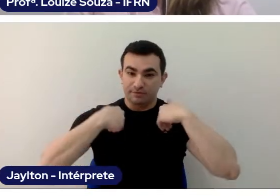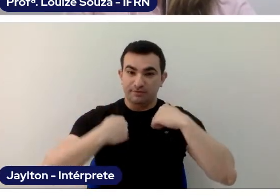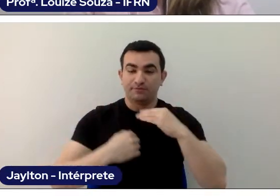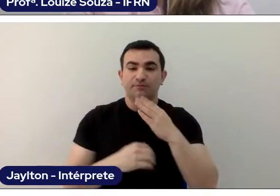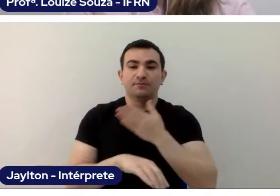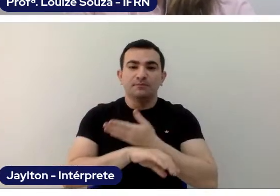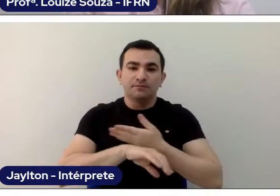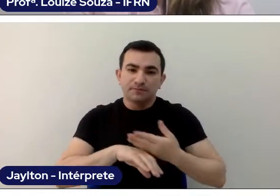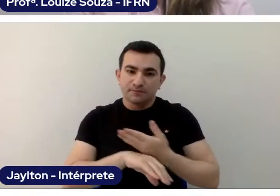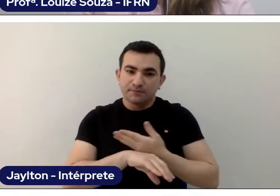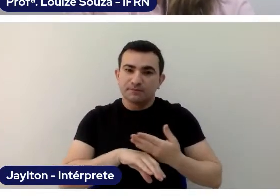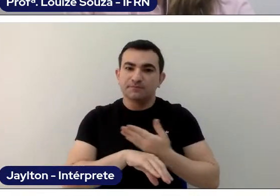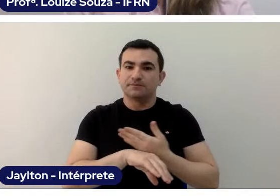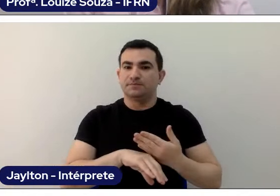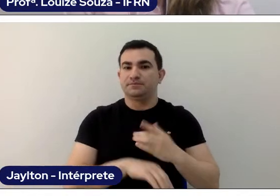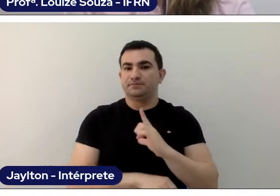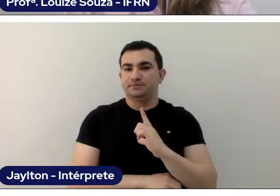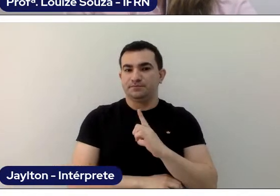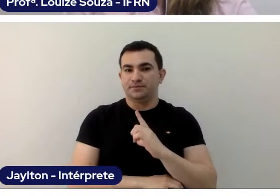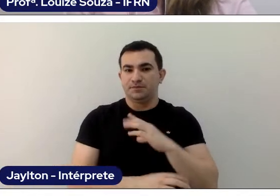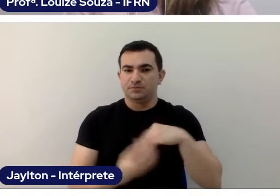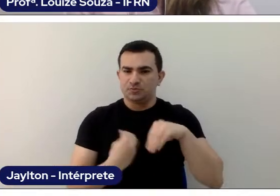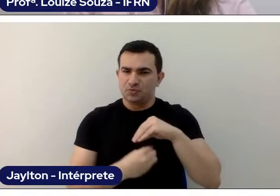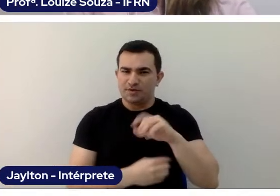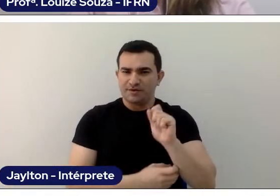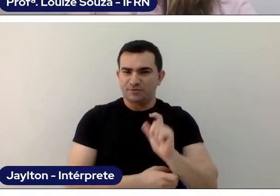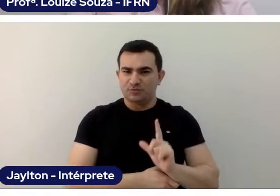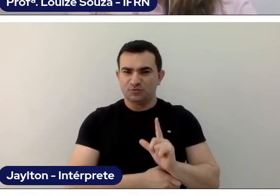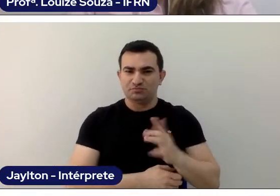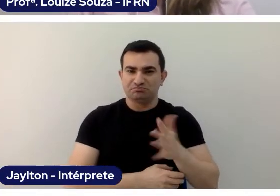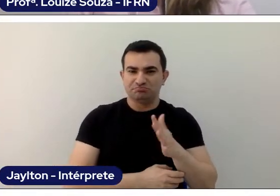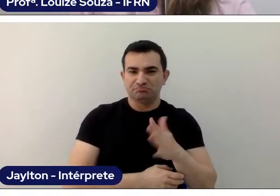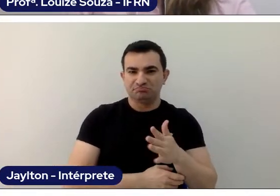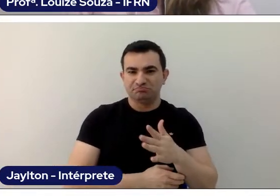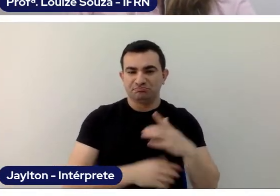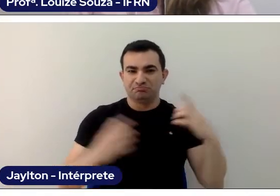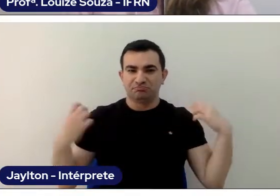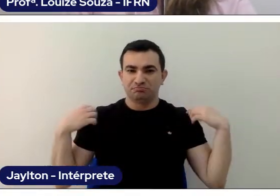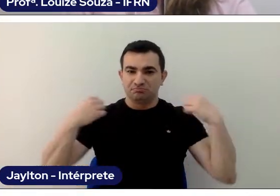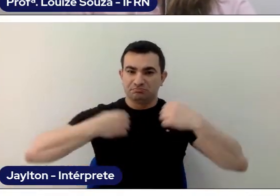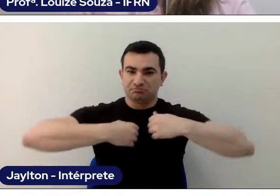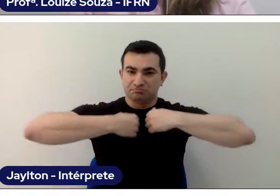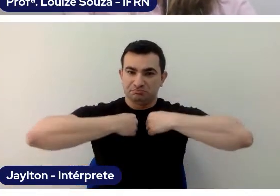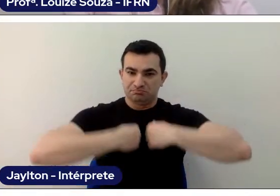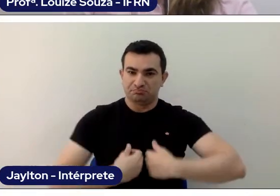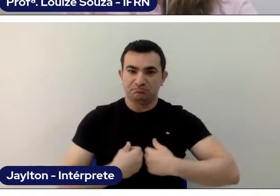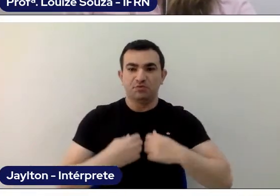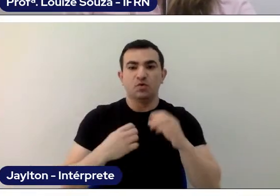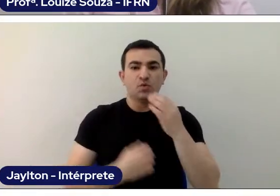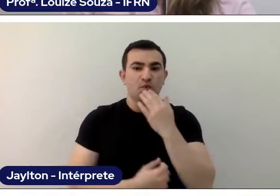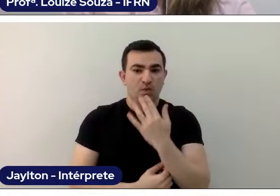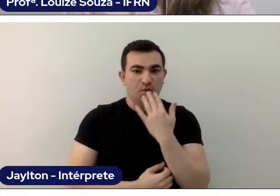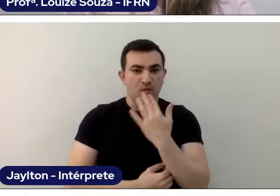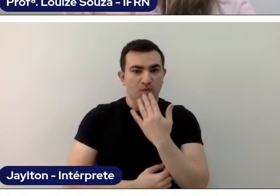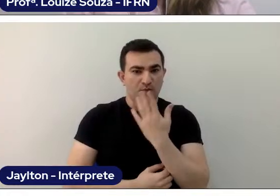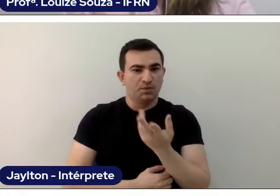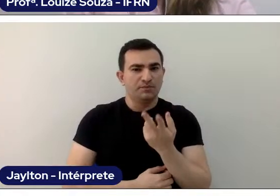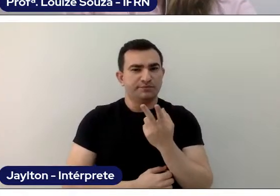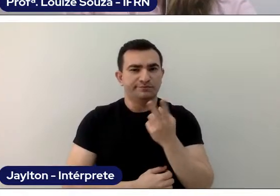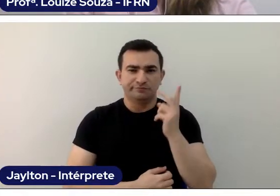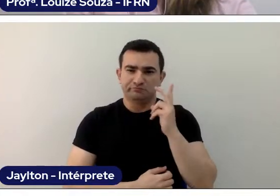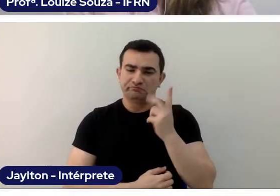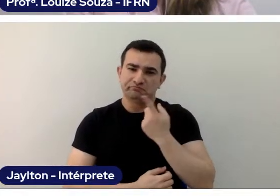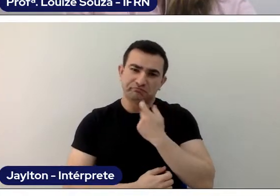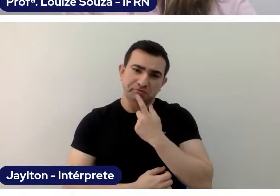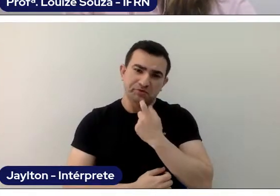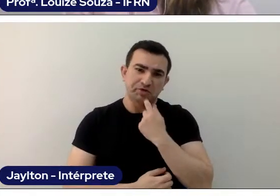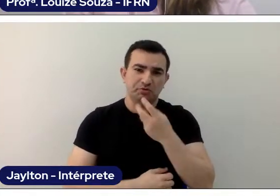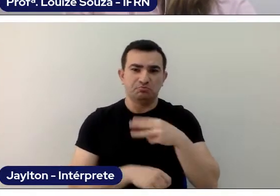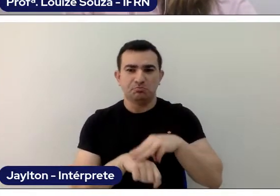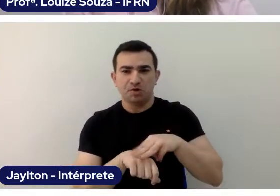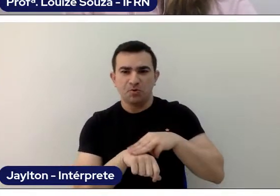maybe blue, and a red pull-over. Is it brown?